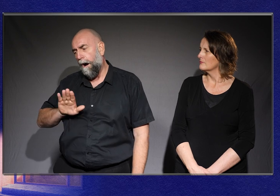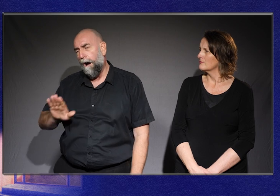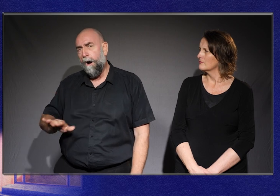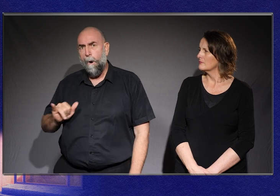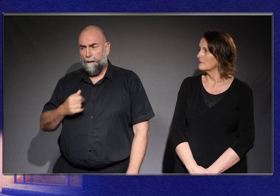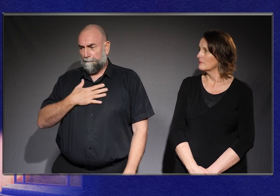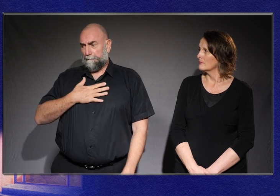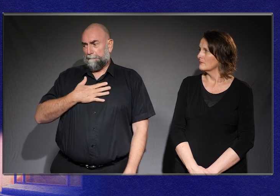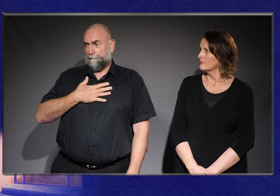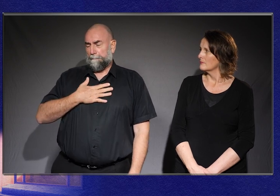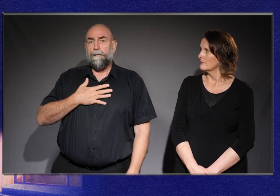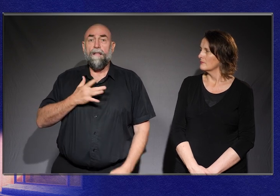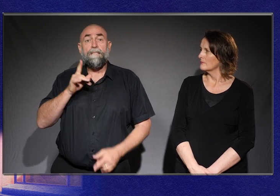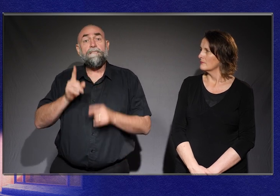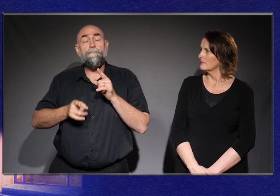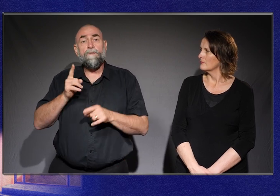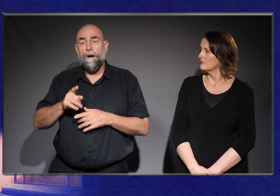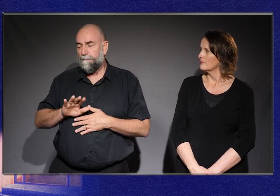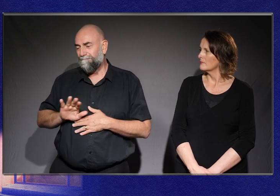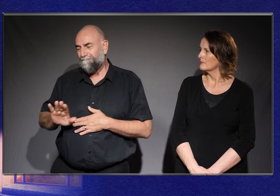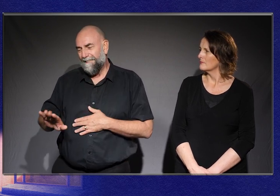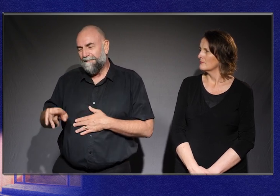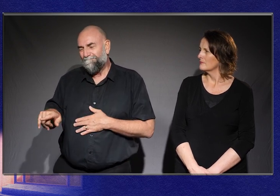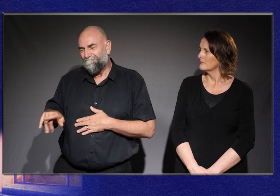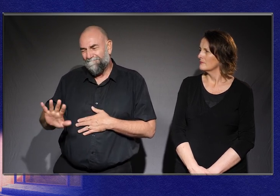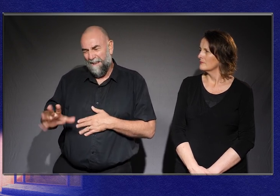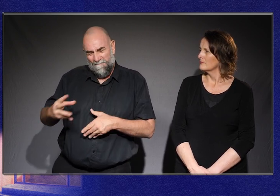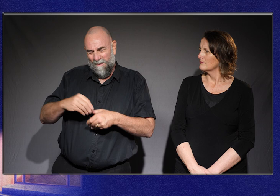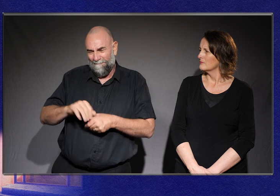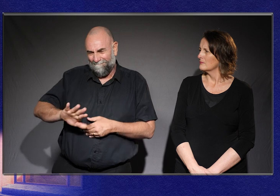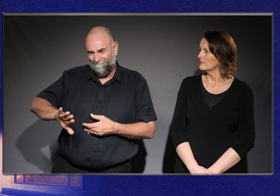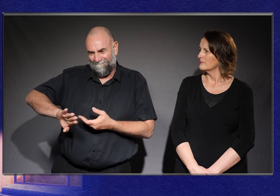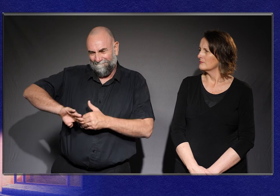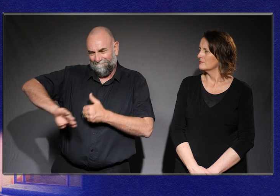And sometimes we are told that we just don’t belong.